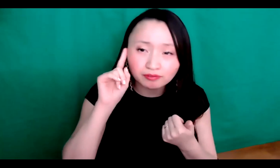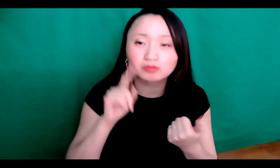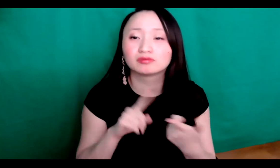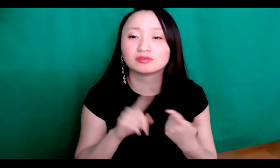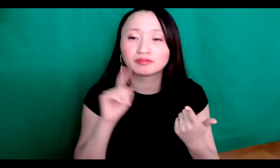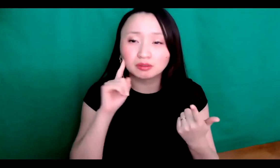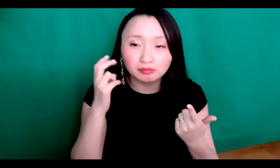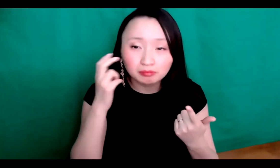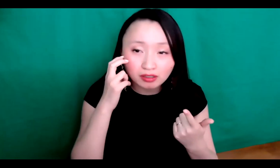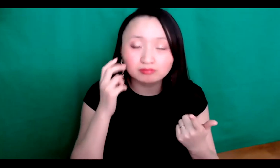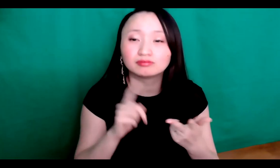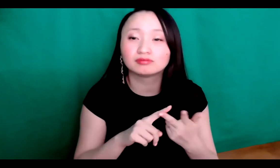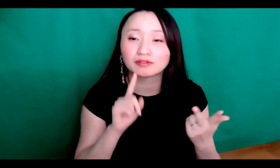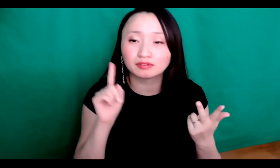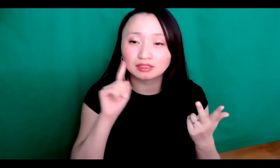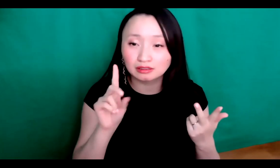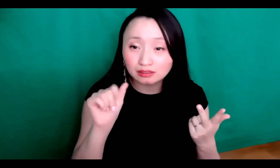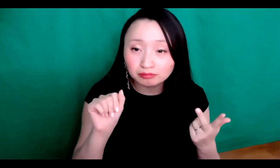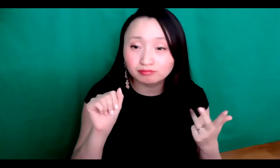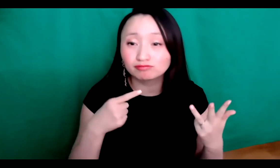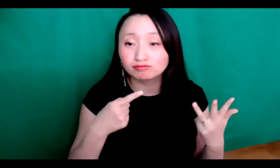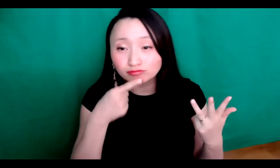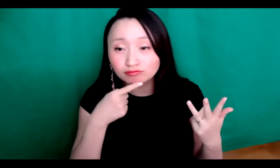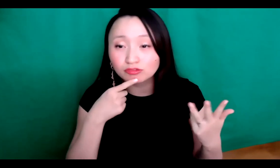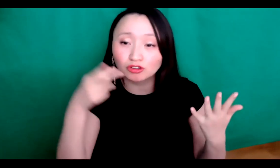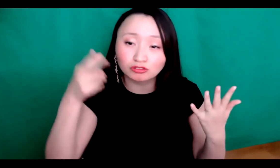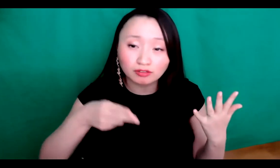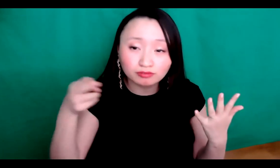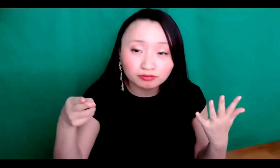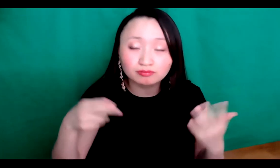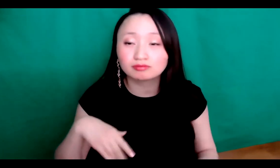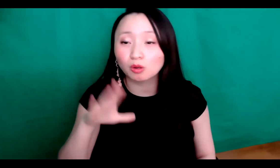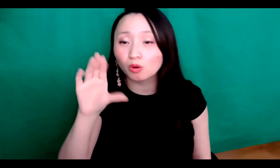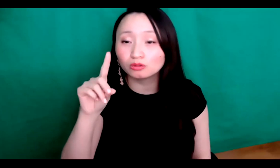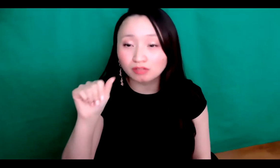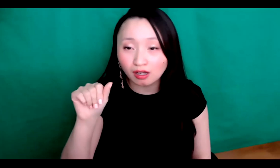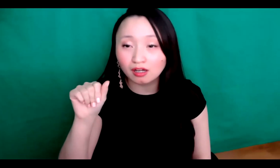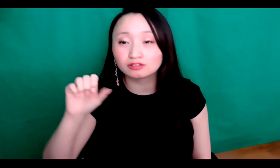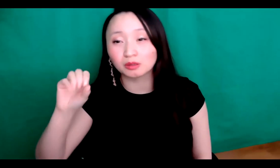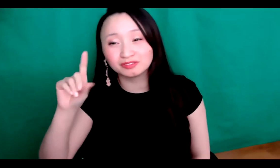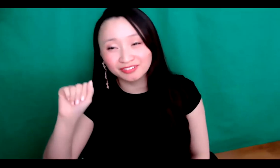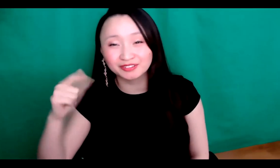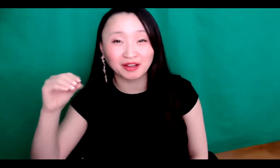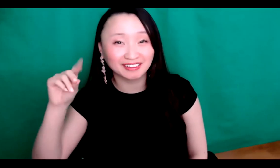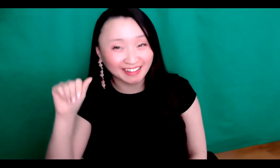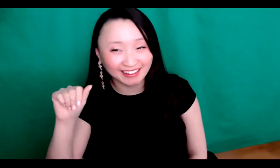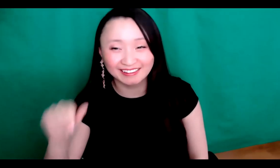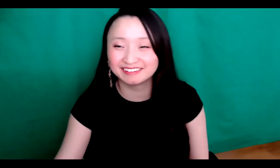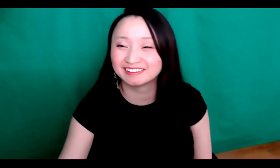your identity. Are you Deaf? DeafBlind? Are you Deaf Disabled? Are you hard of hearing? or CODA? Are you SODA?. The way.